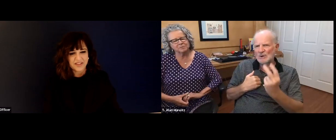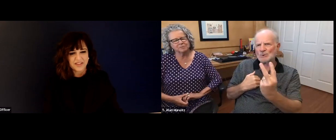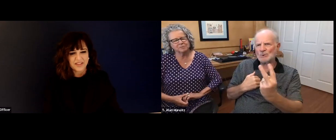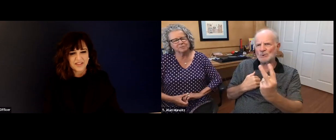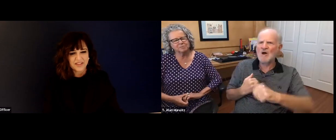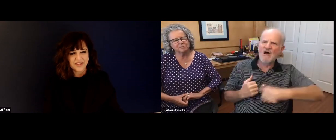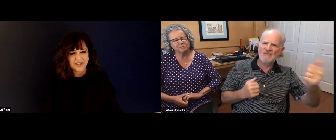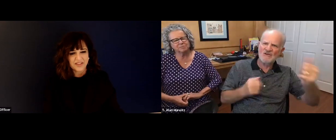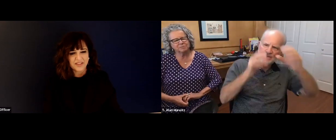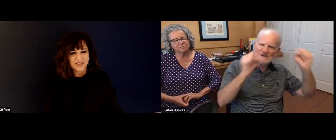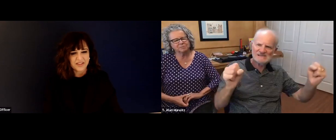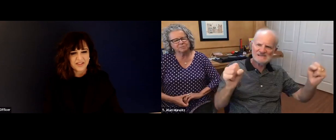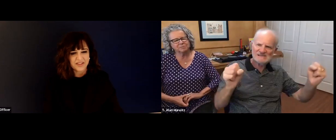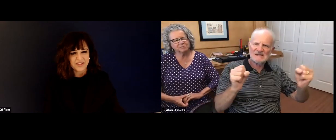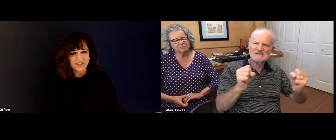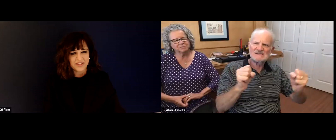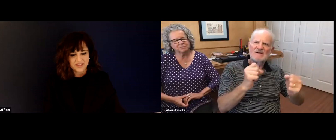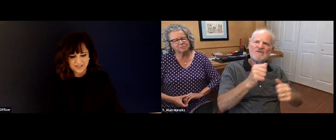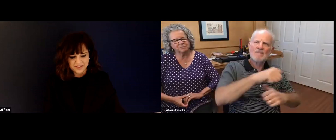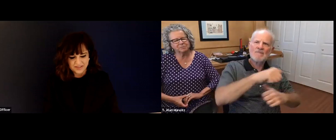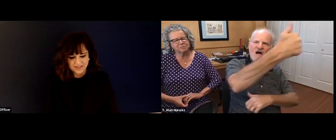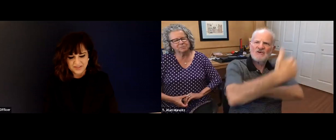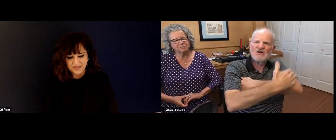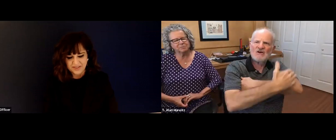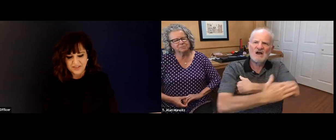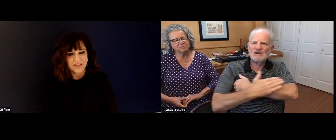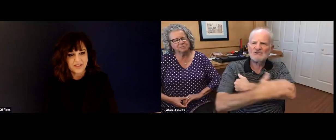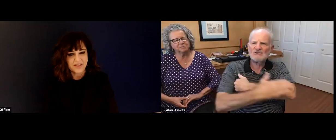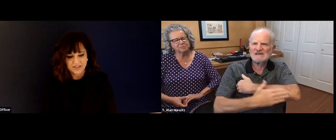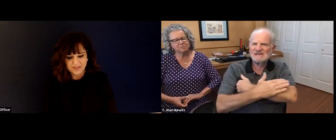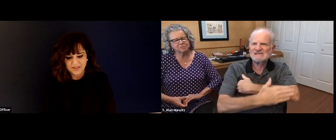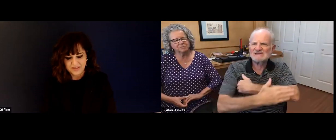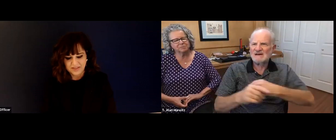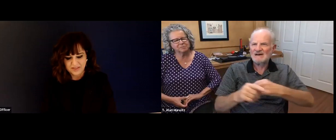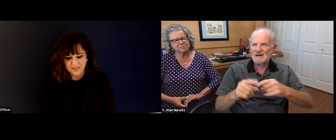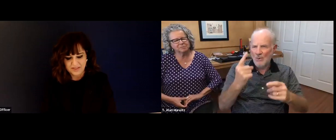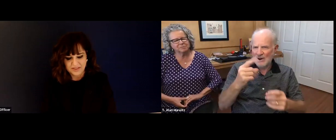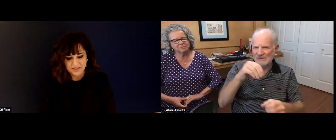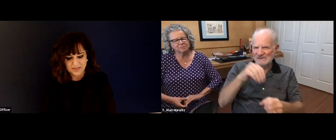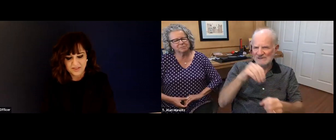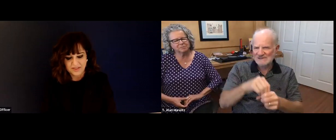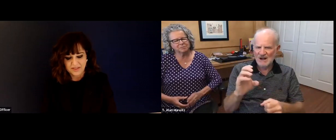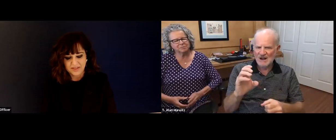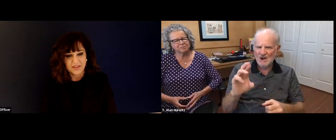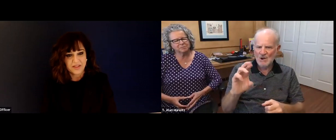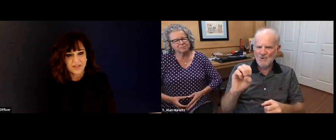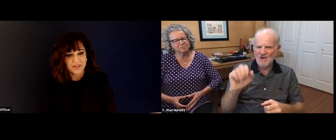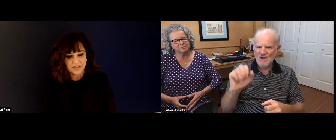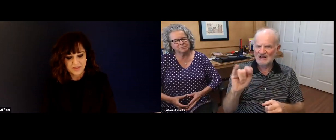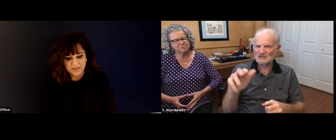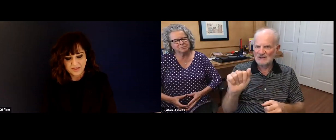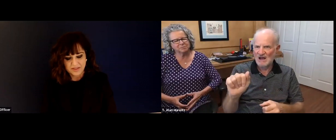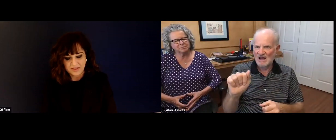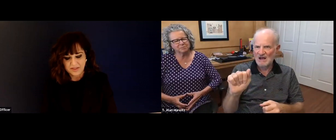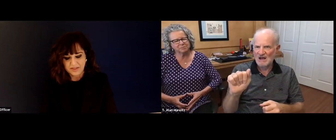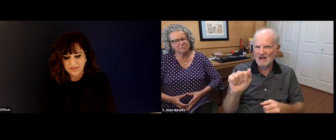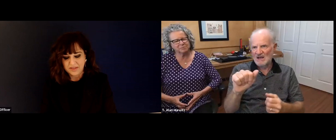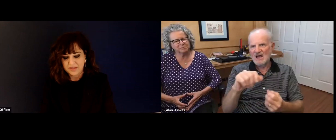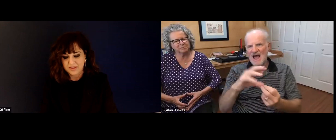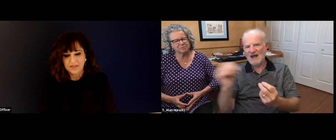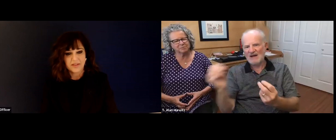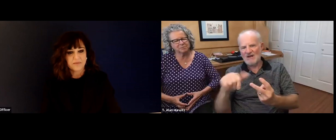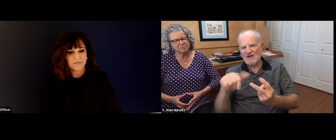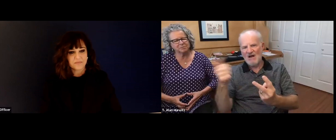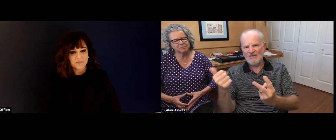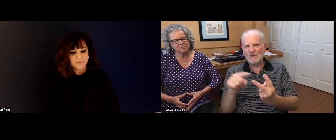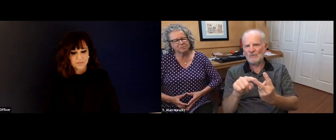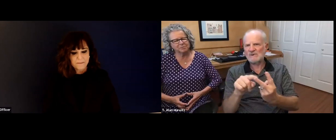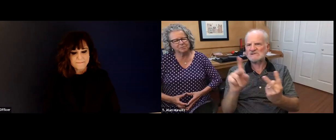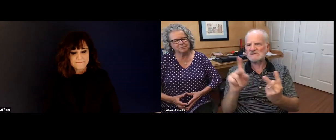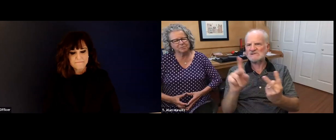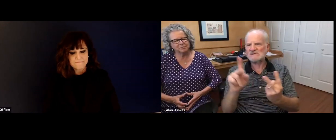made the decision. He had two other presidents in other